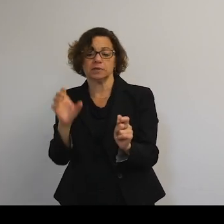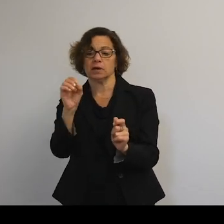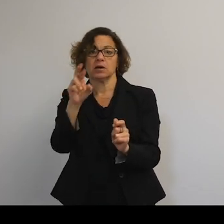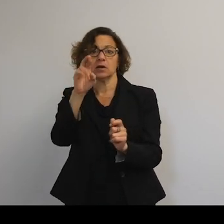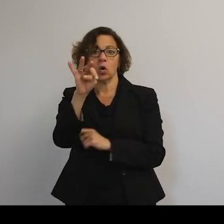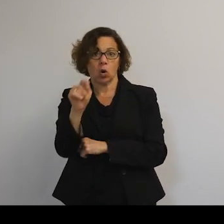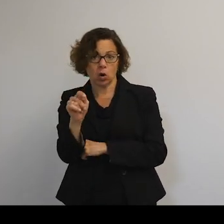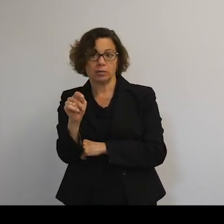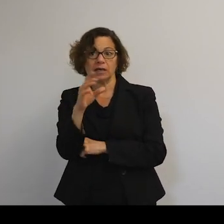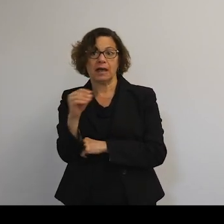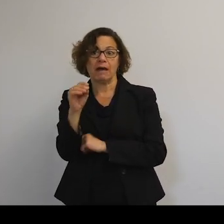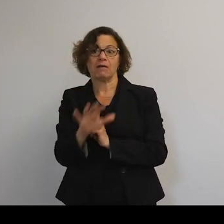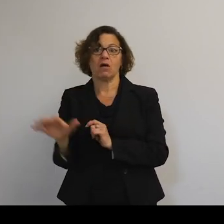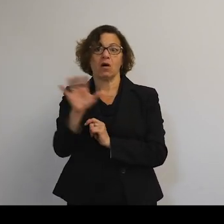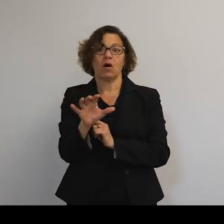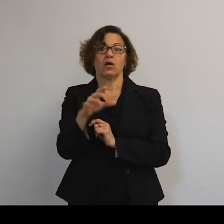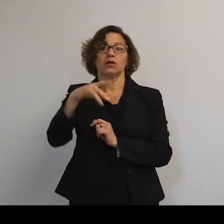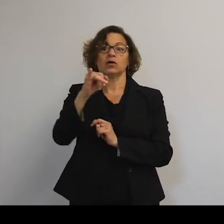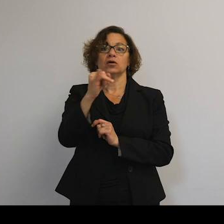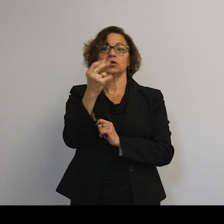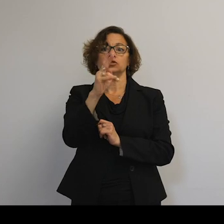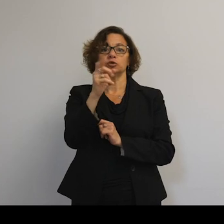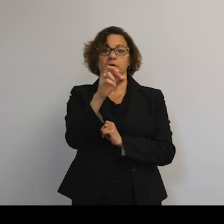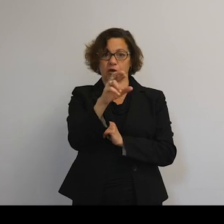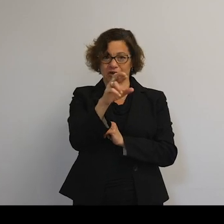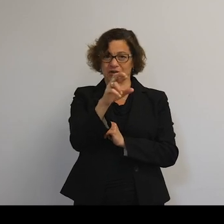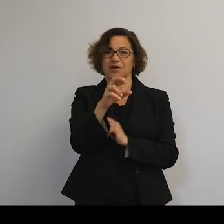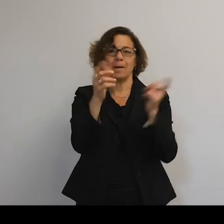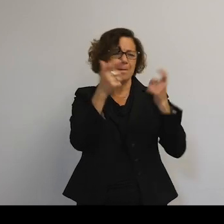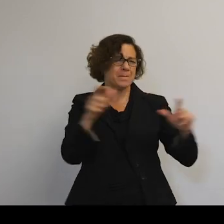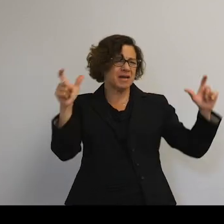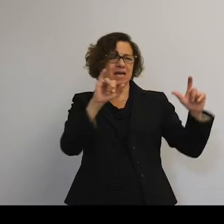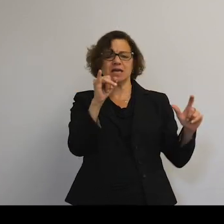But further afield, planets like Jupiter are so massive. They're very far away, but they're